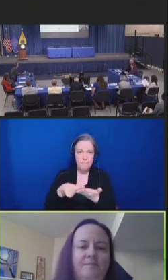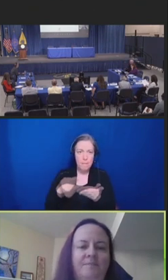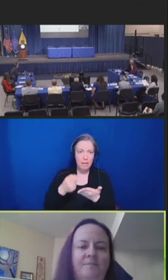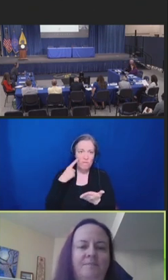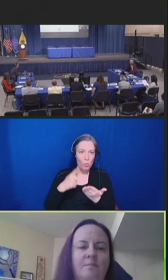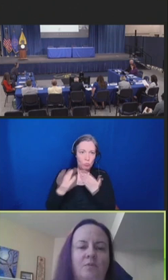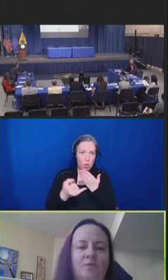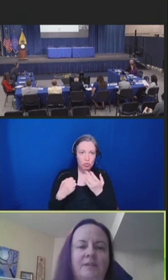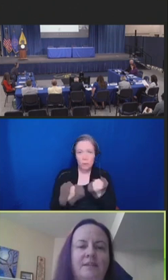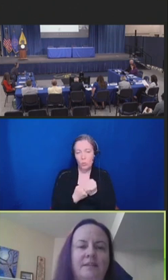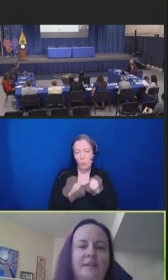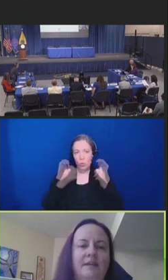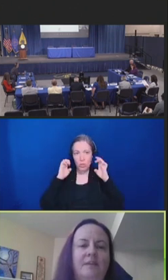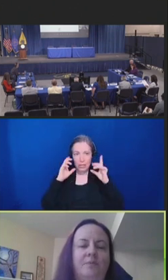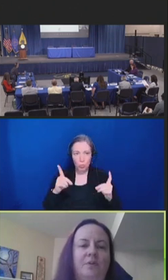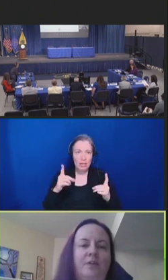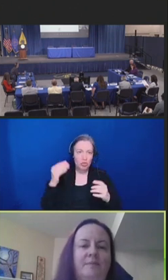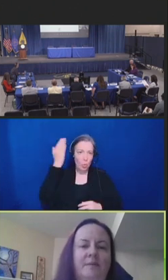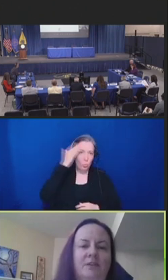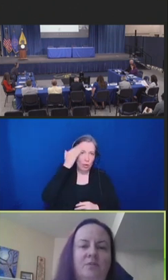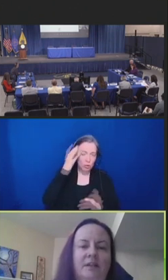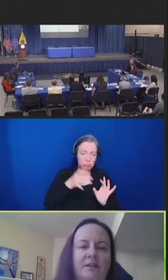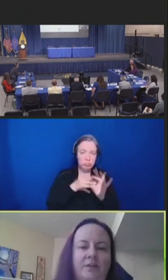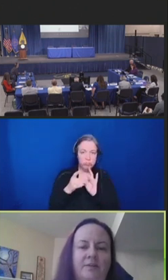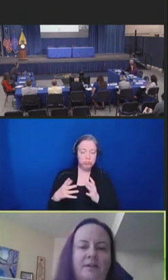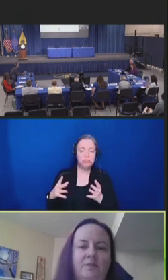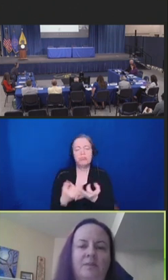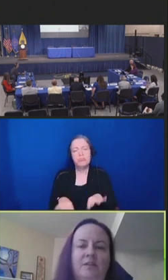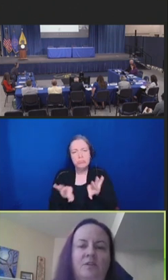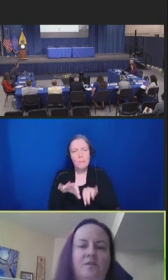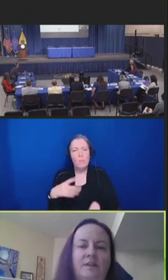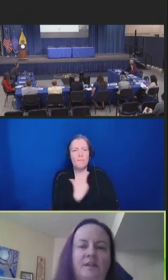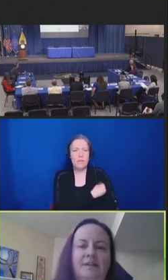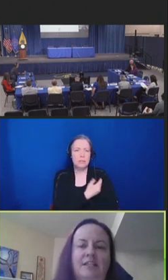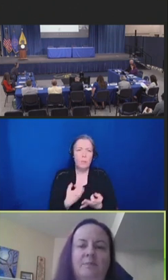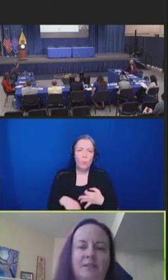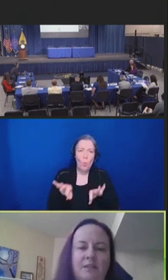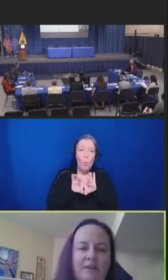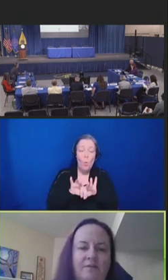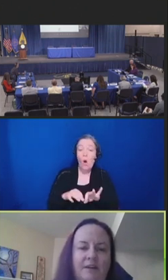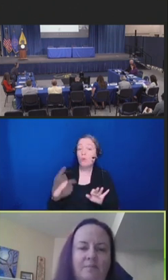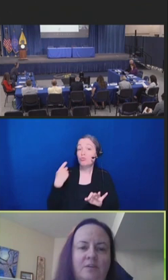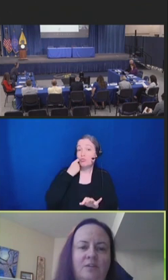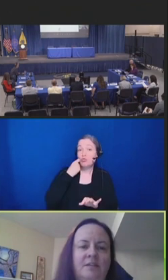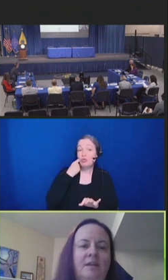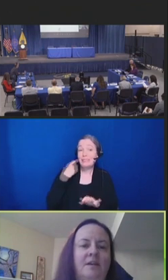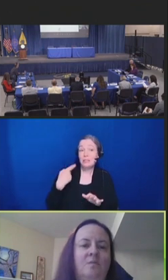Most recently, the program demonstrated clear results with its COVID-19-specific investments,